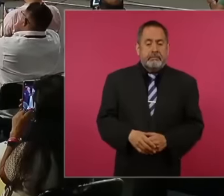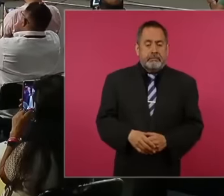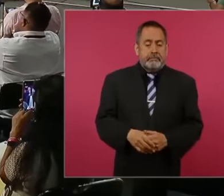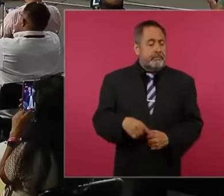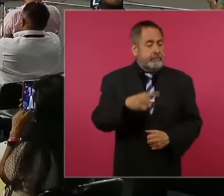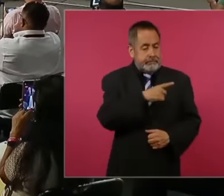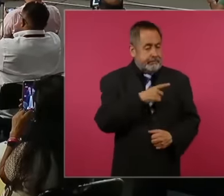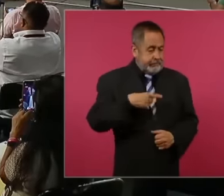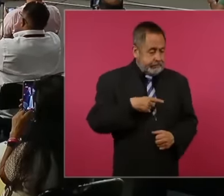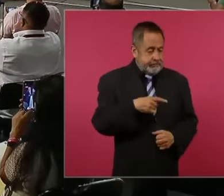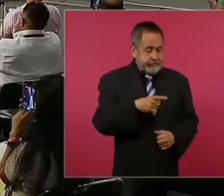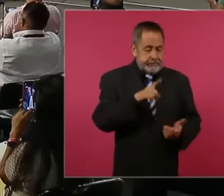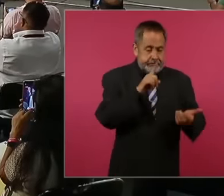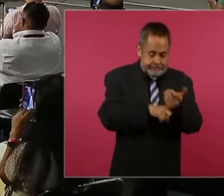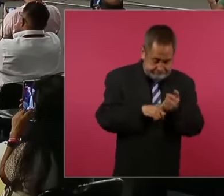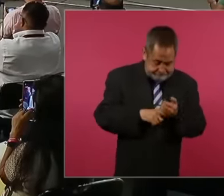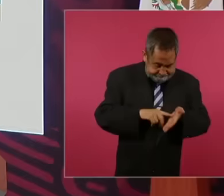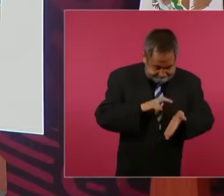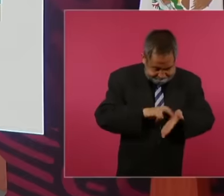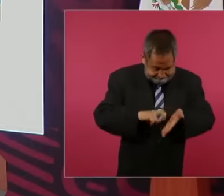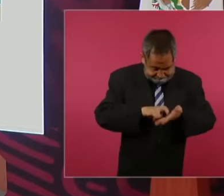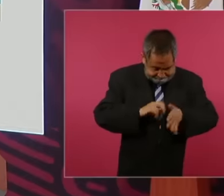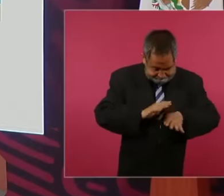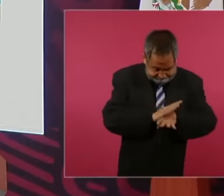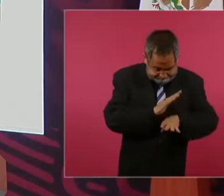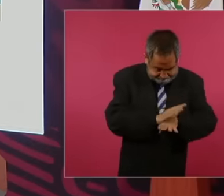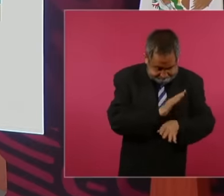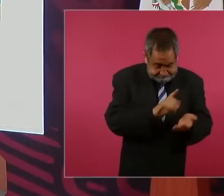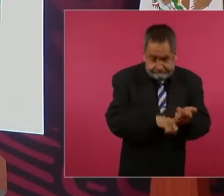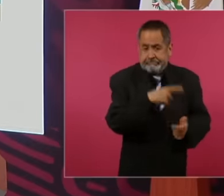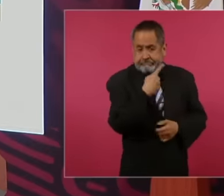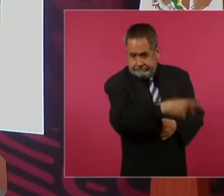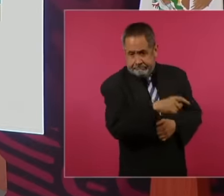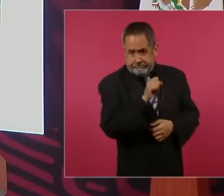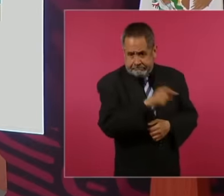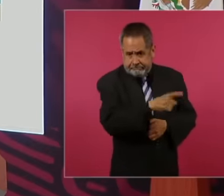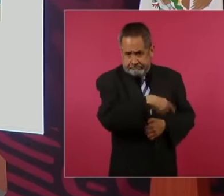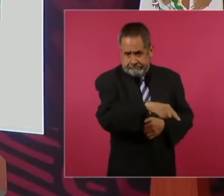self-criticism